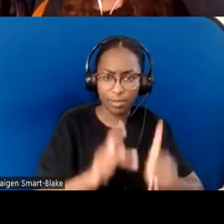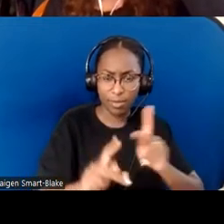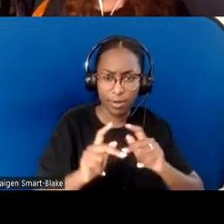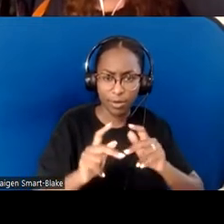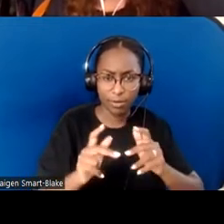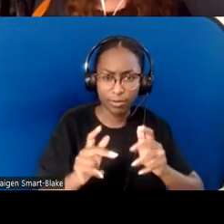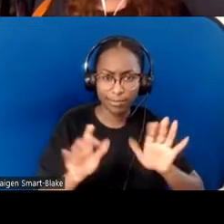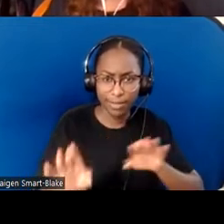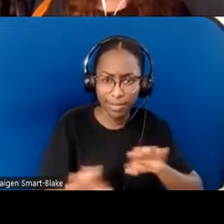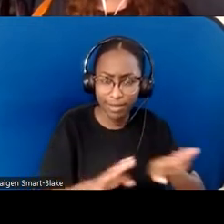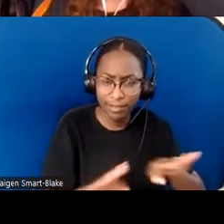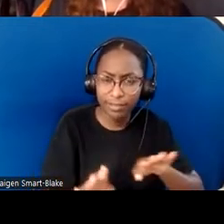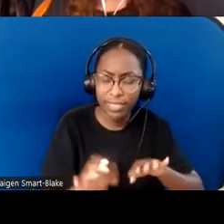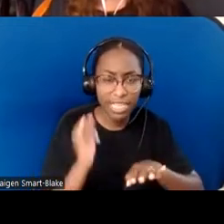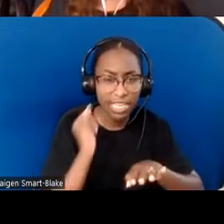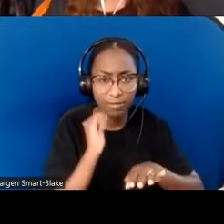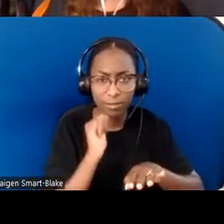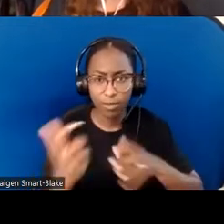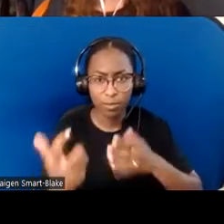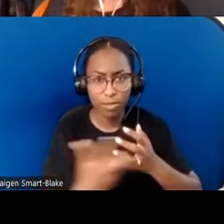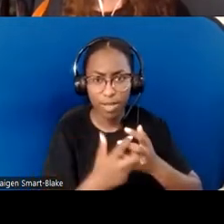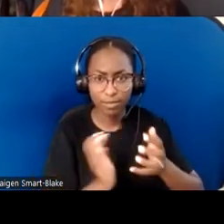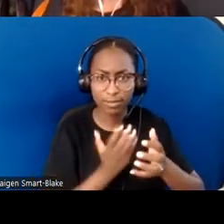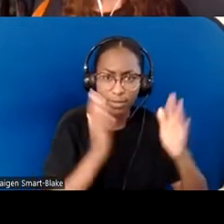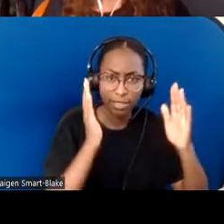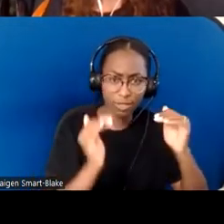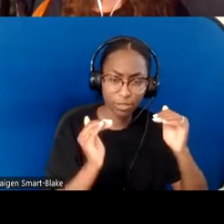is that our problem? Is that their problem? How do we access conflicting...